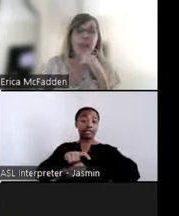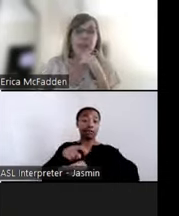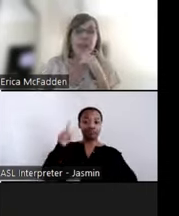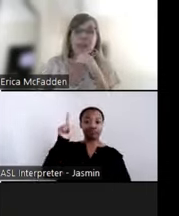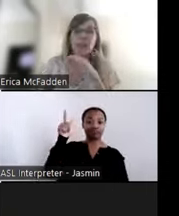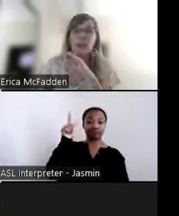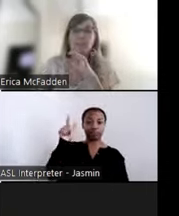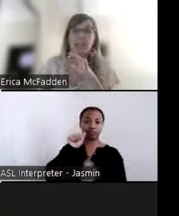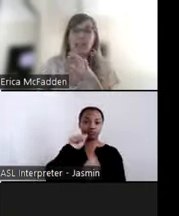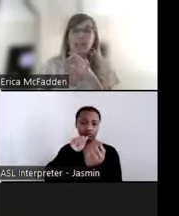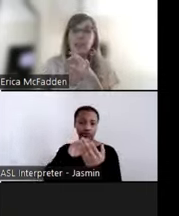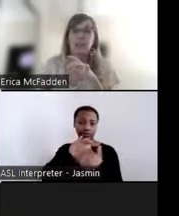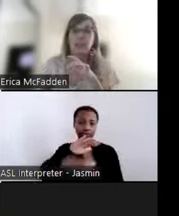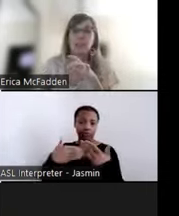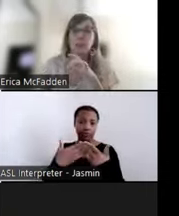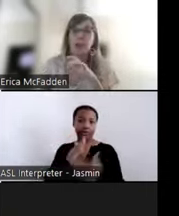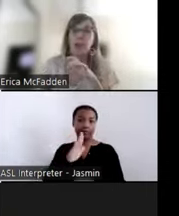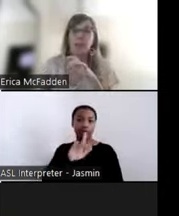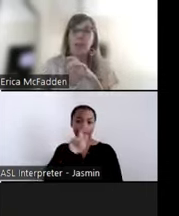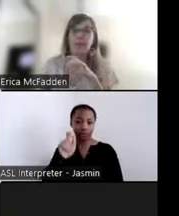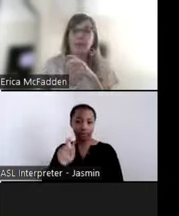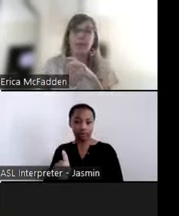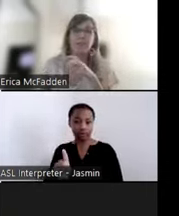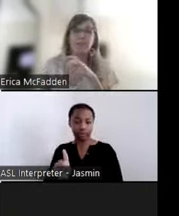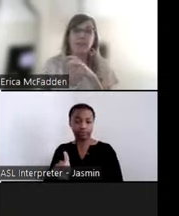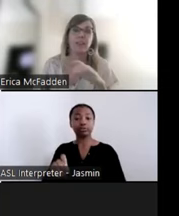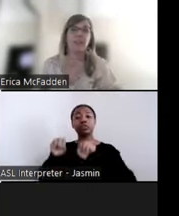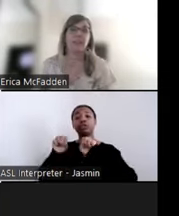chat or email if you have a technical issue or comment for other attendees.